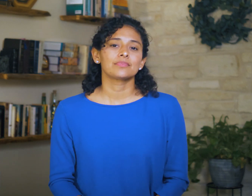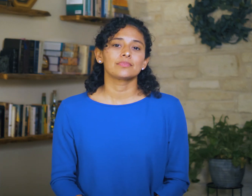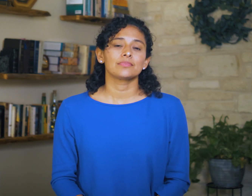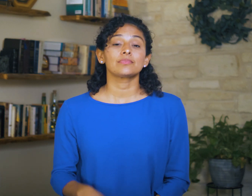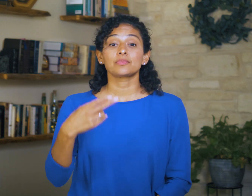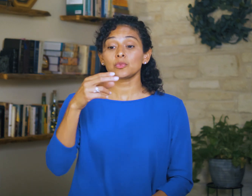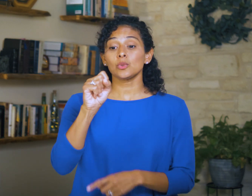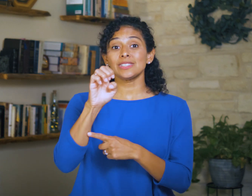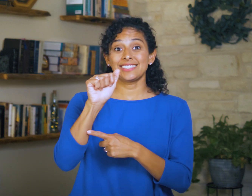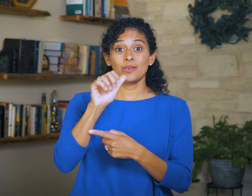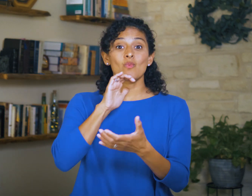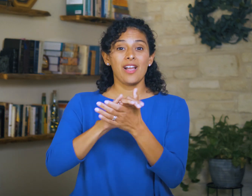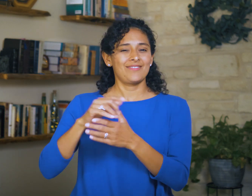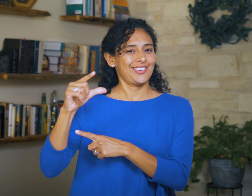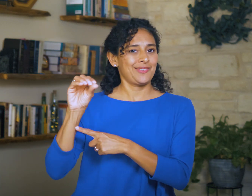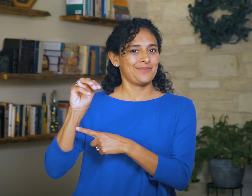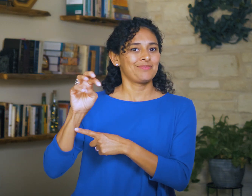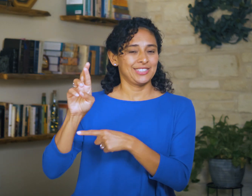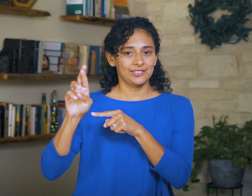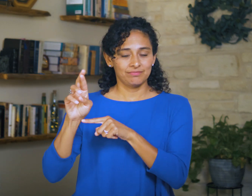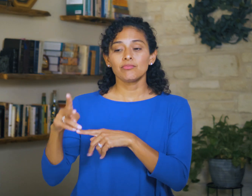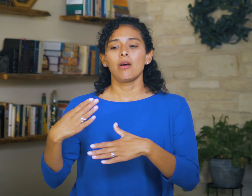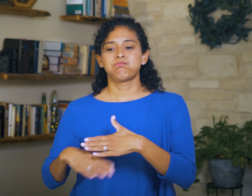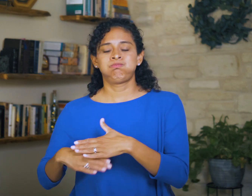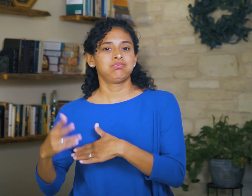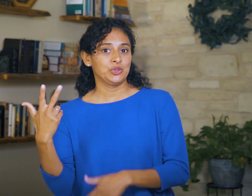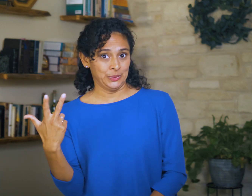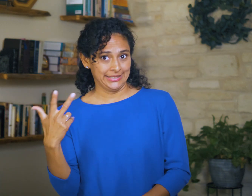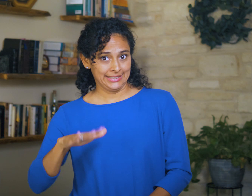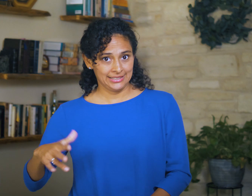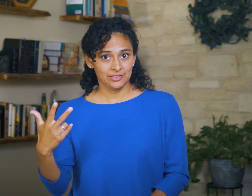Hosea’s wife Gomer gives birth to three kids